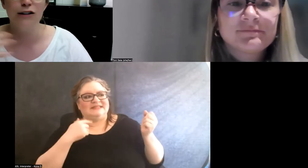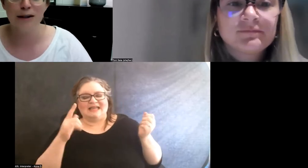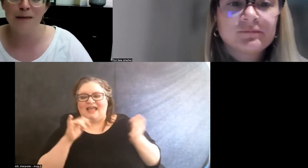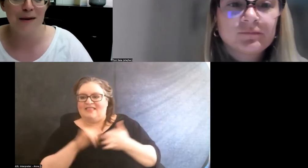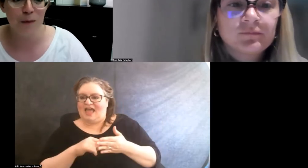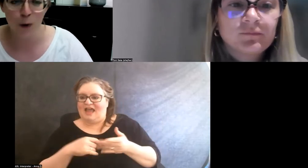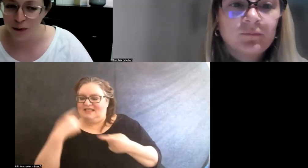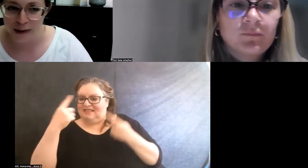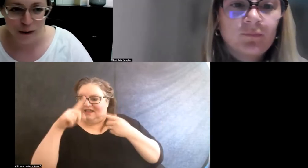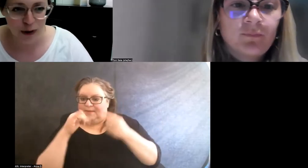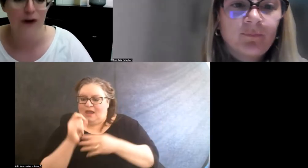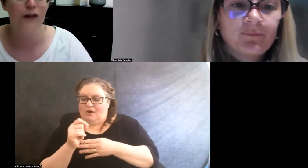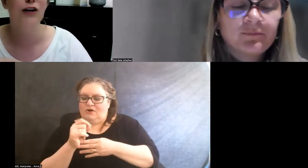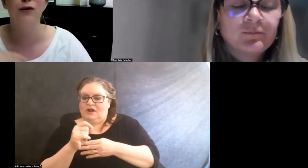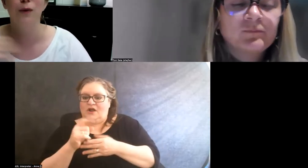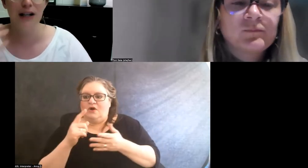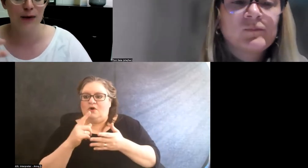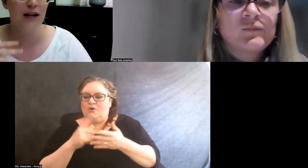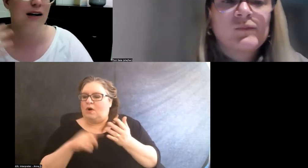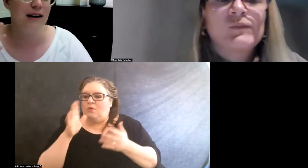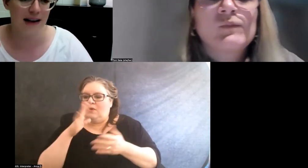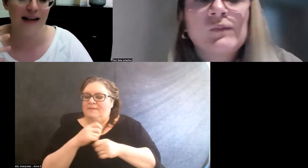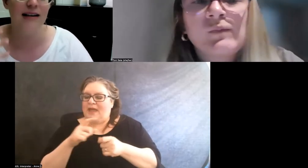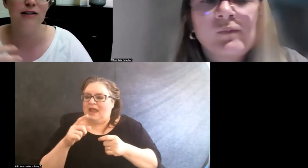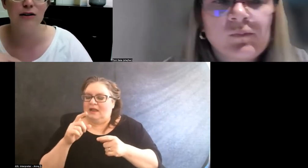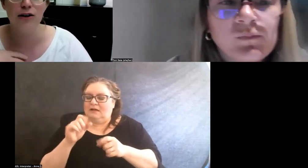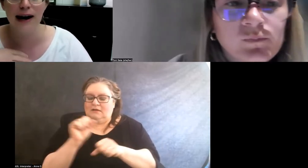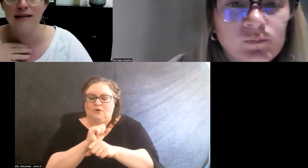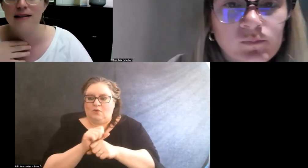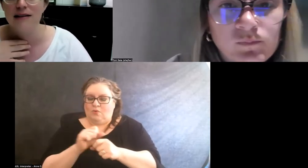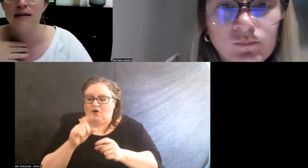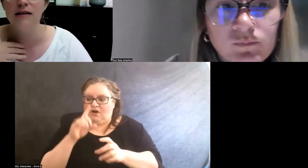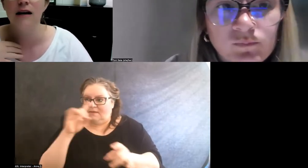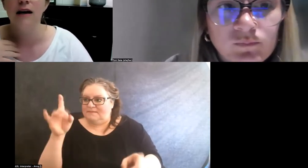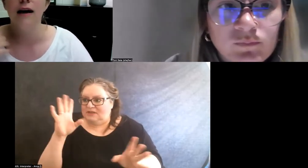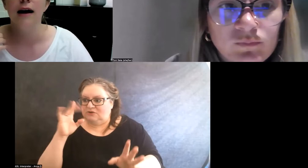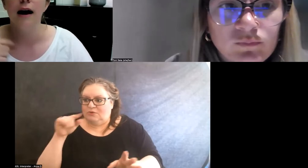what's gonna make work moveable for you? What do you need in addition to your access needs?